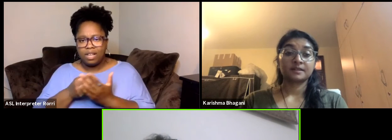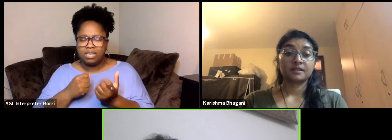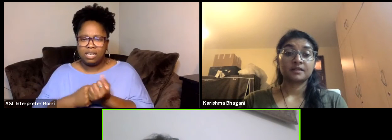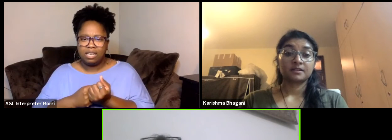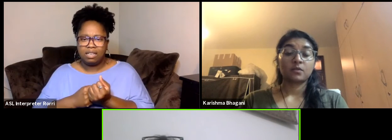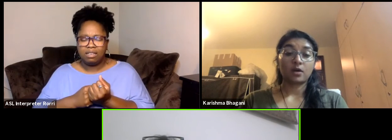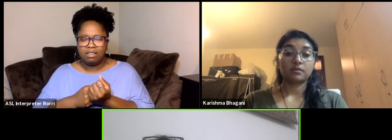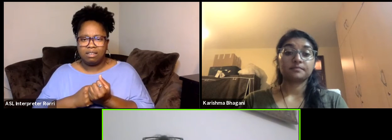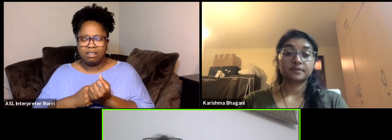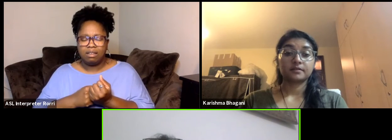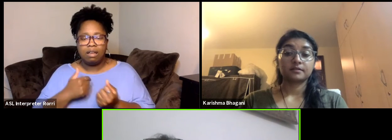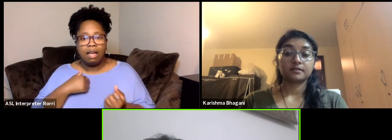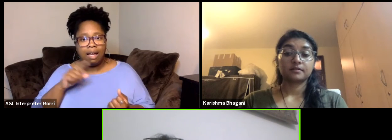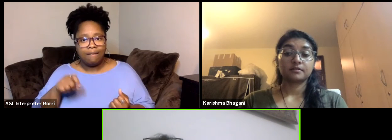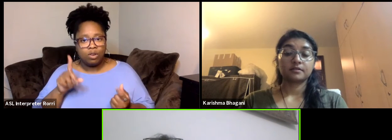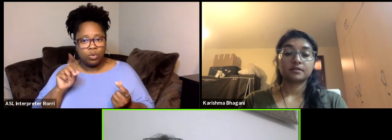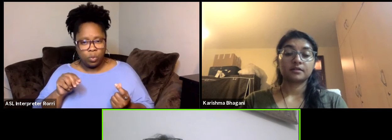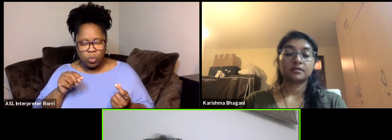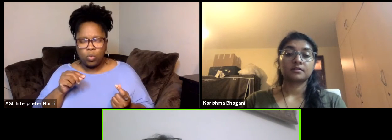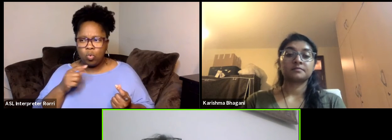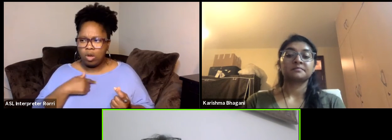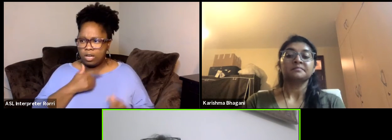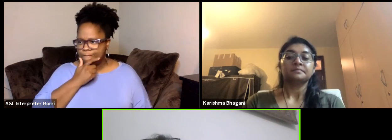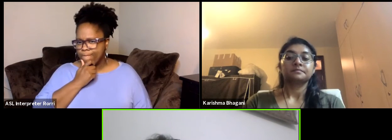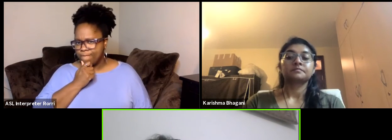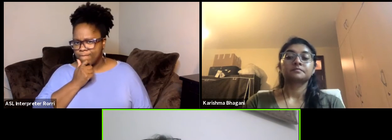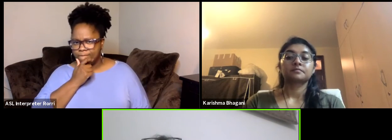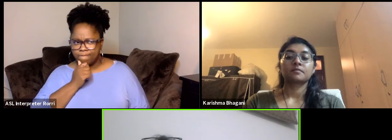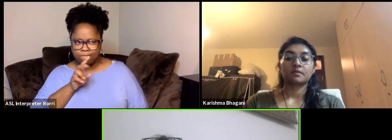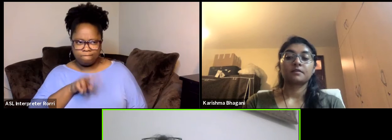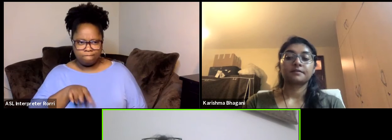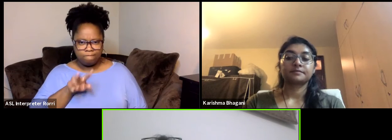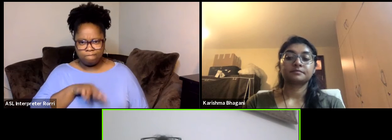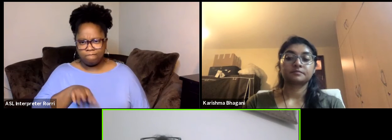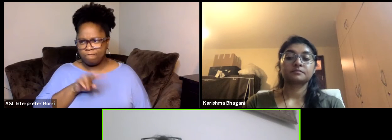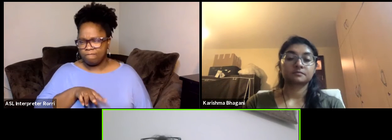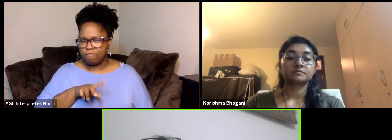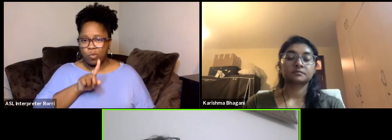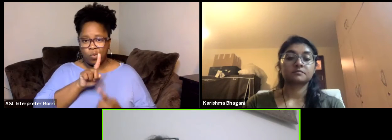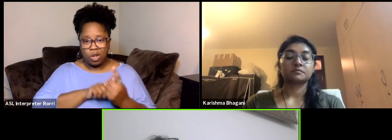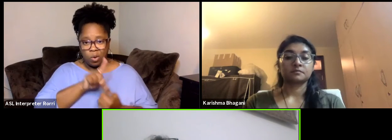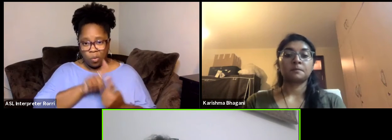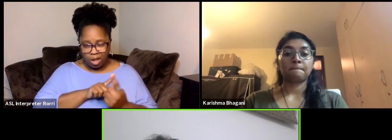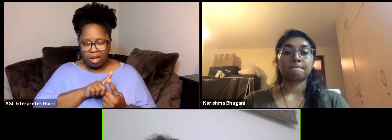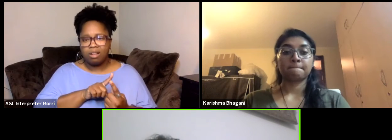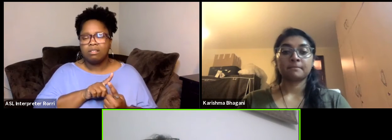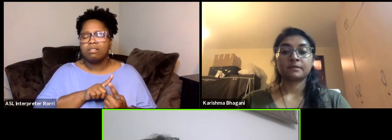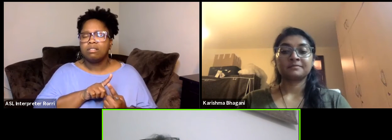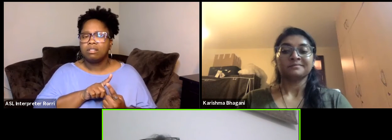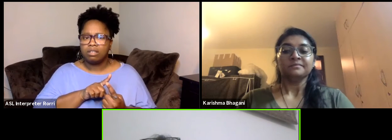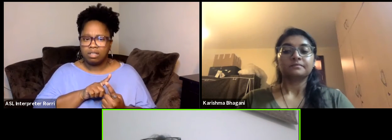What I did is I looked around, I did my mapping the first edition the one-to-one face-to-face instead of looking for a grant